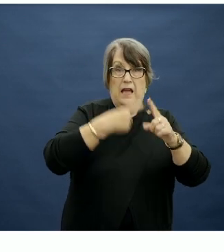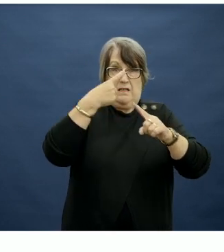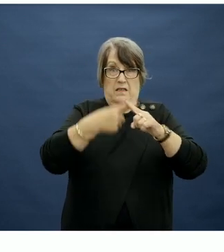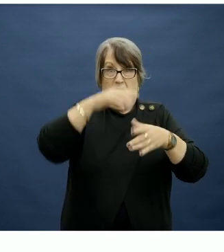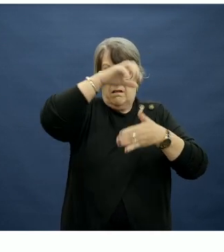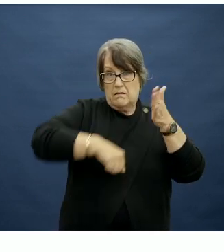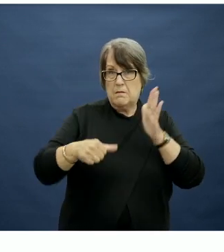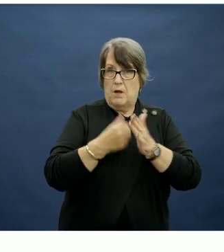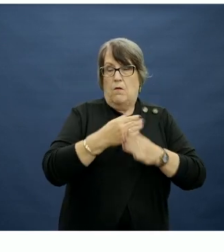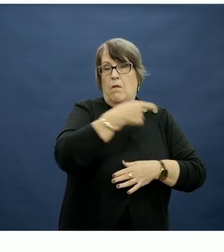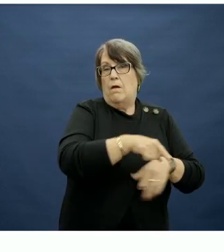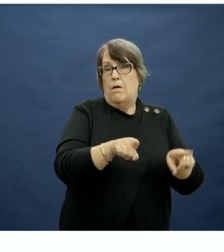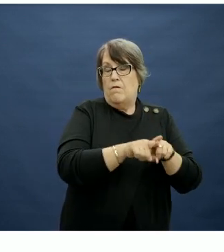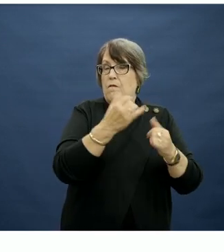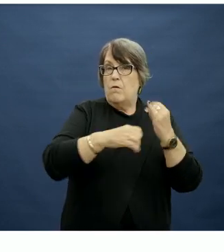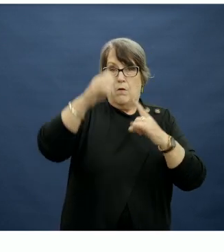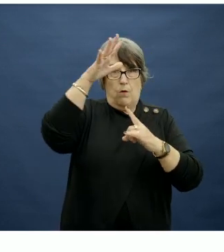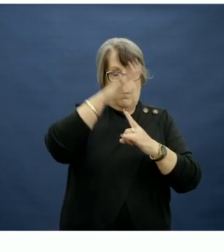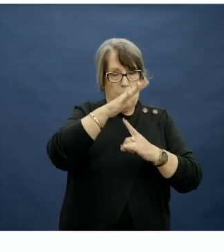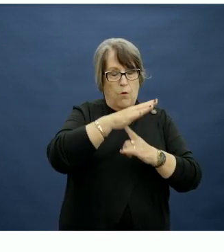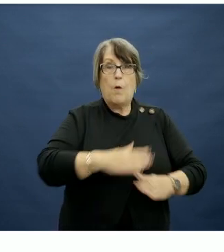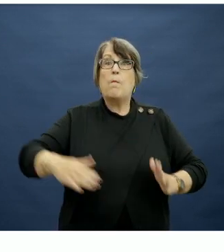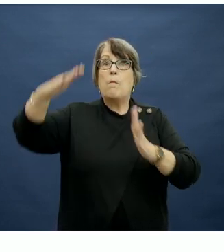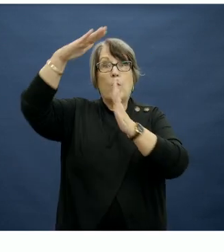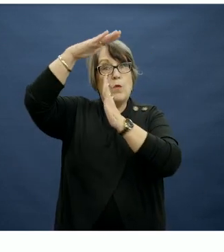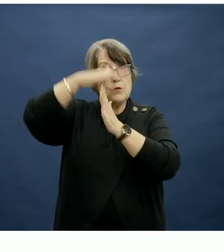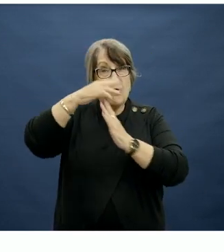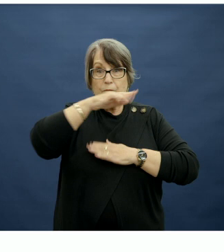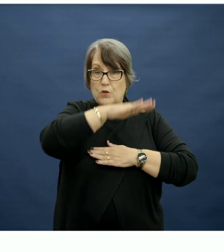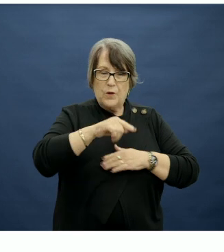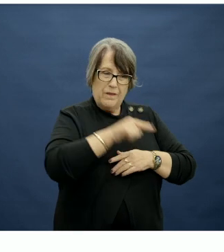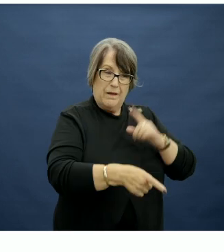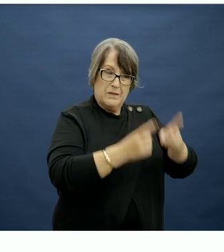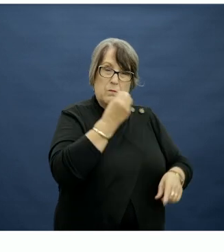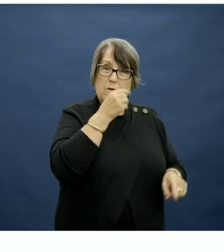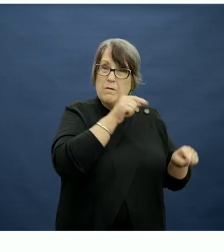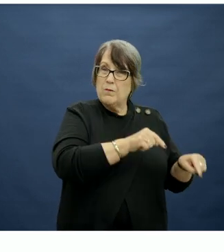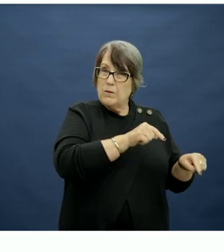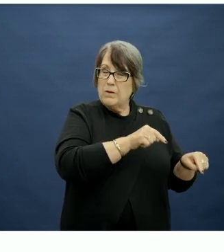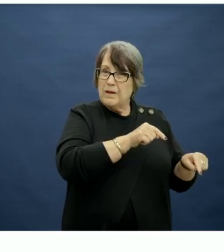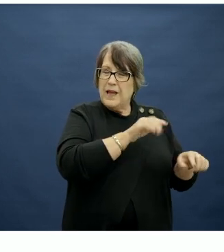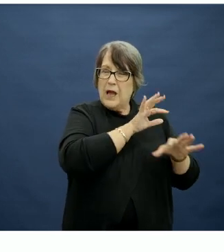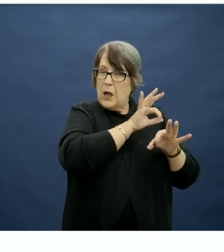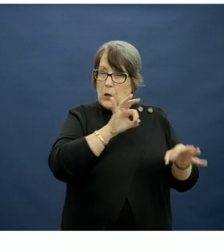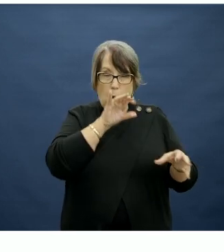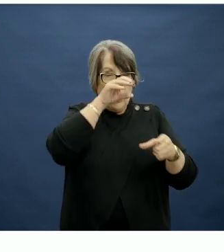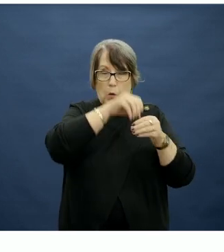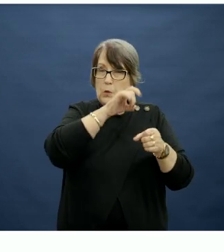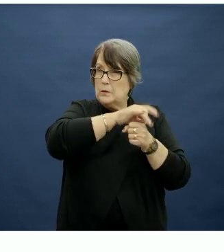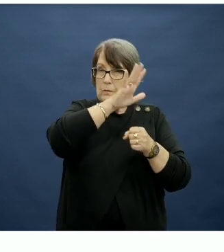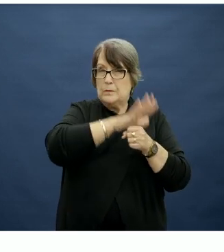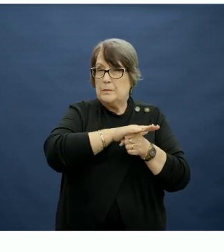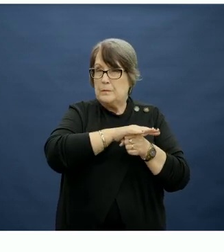But for young children, the top sources of discretionary foods don't feature soft drinks.